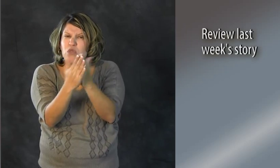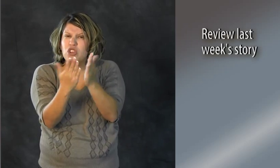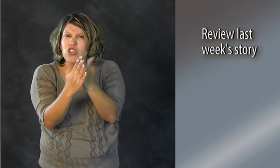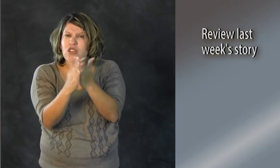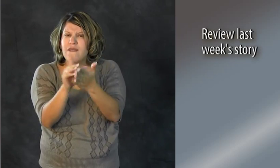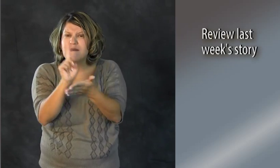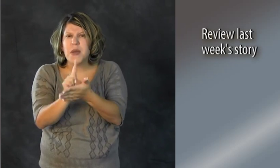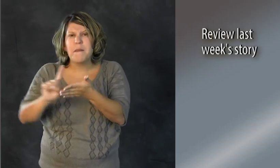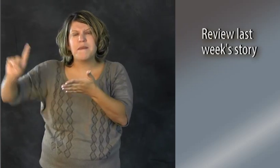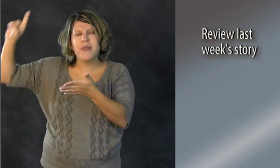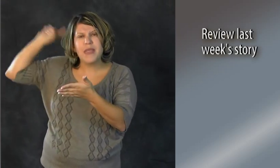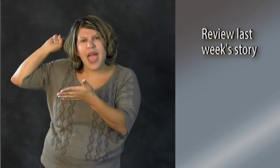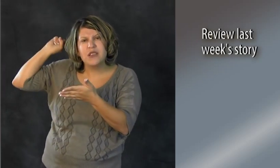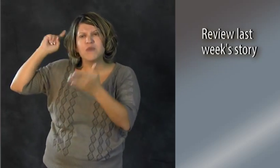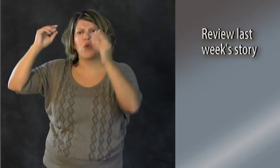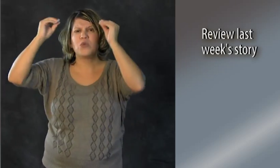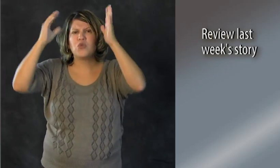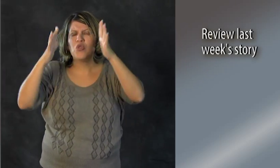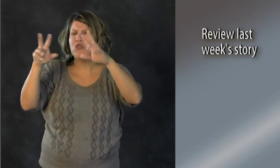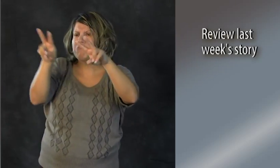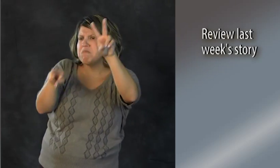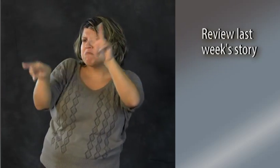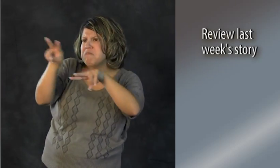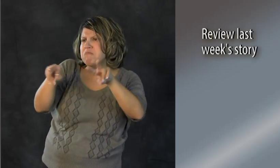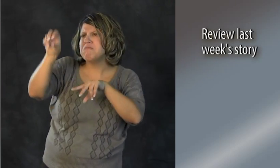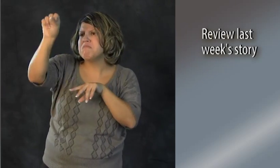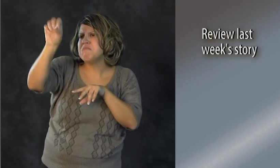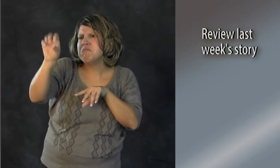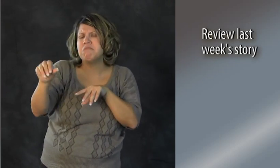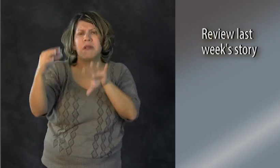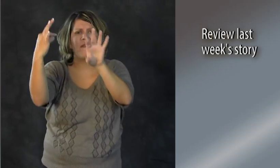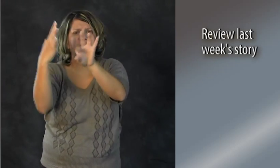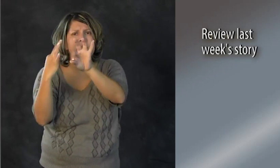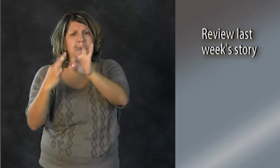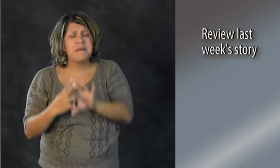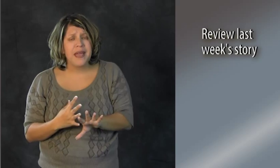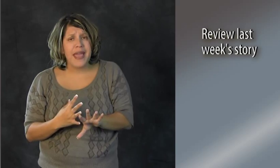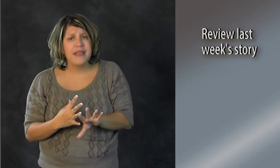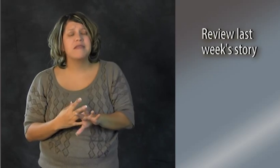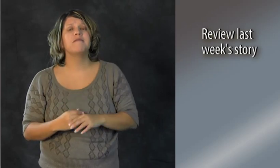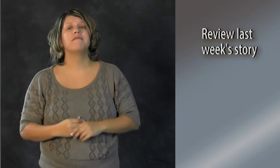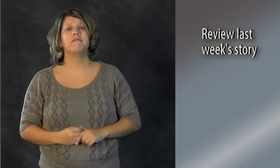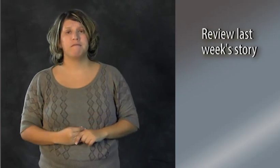You also review the book from the previous week. The tutor will give you some feedback.